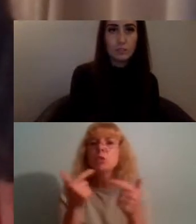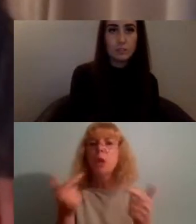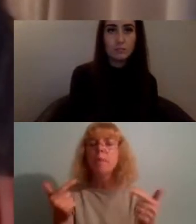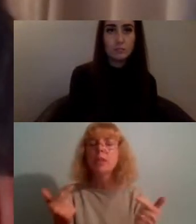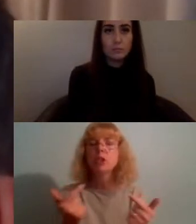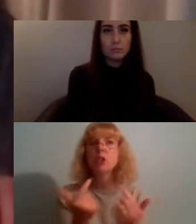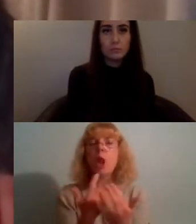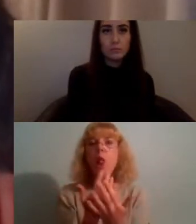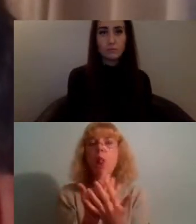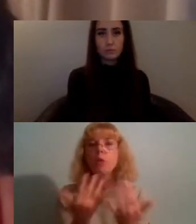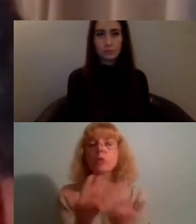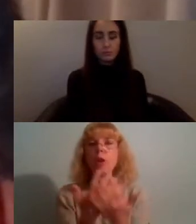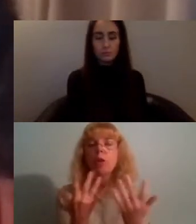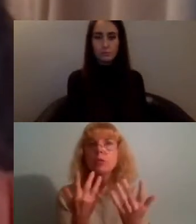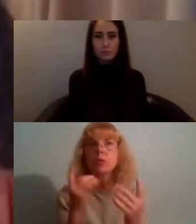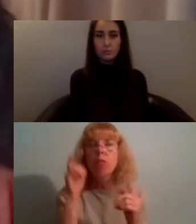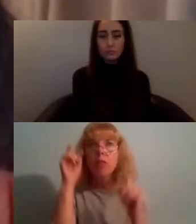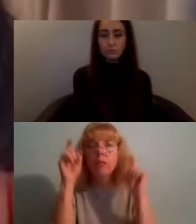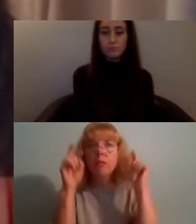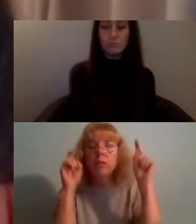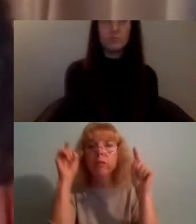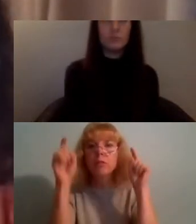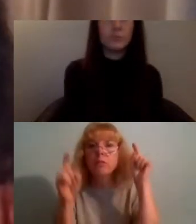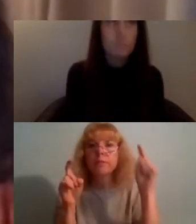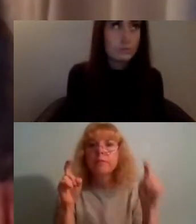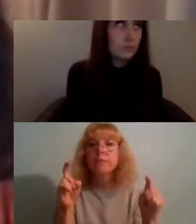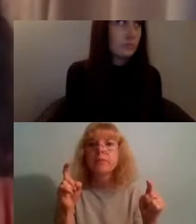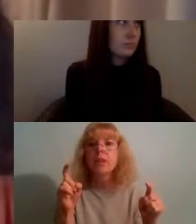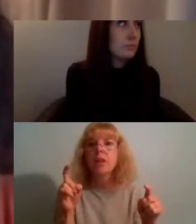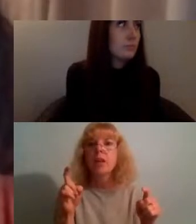thought and I definitely feel like we're just scratching the surface